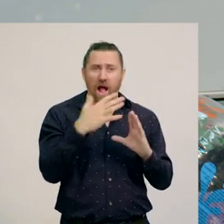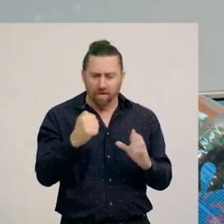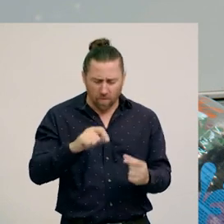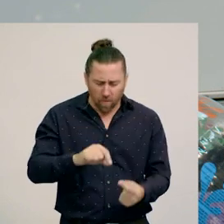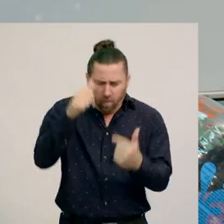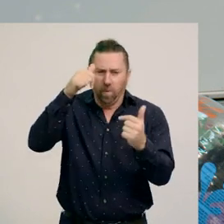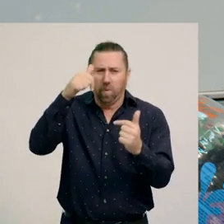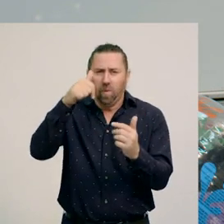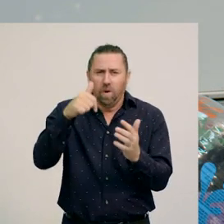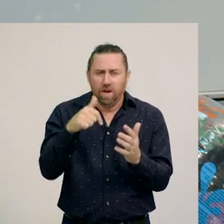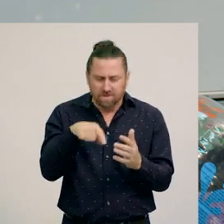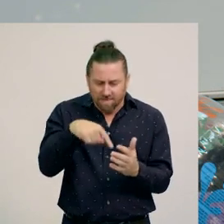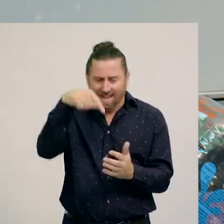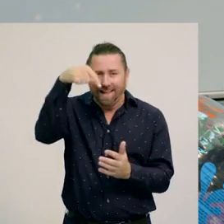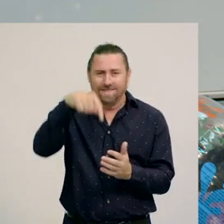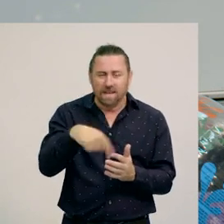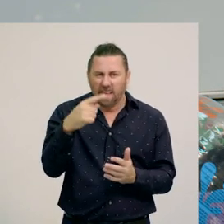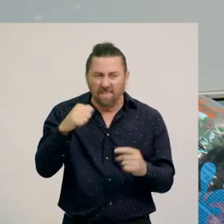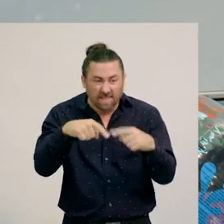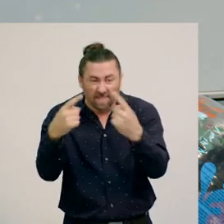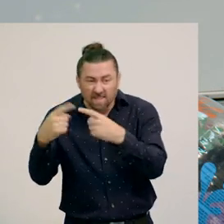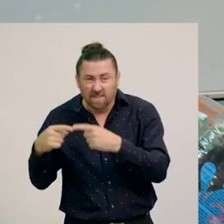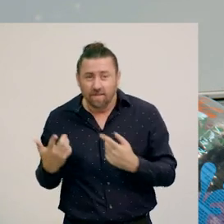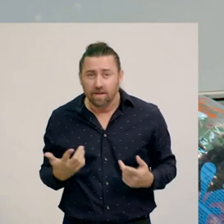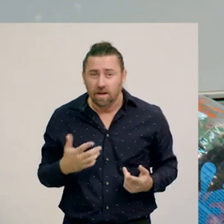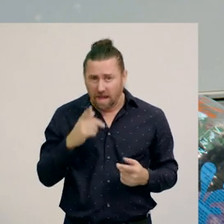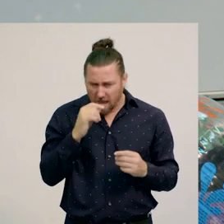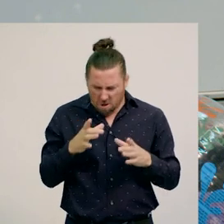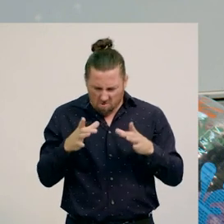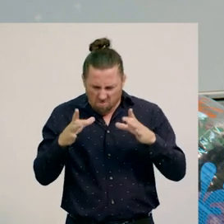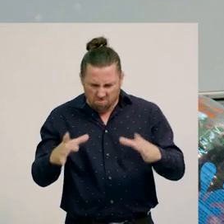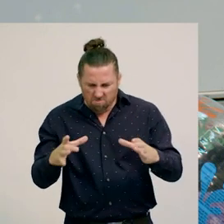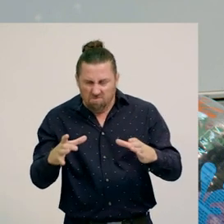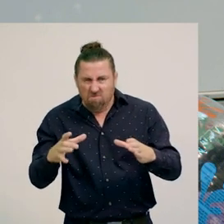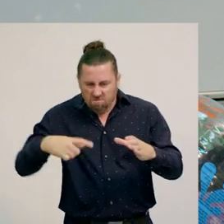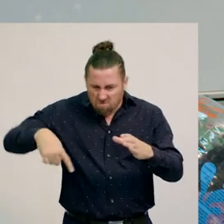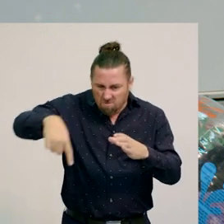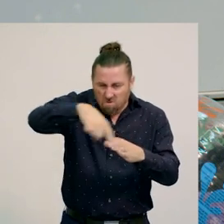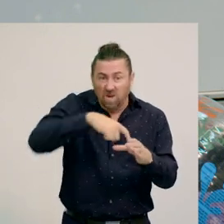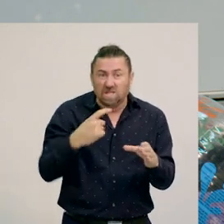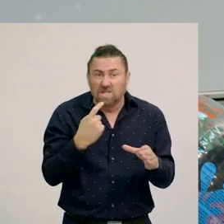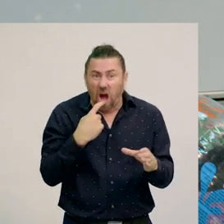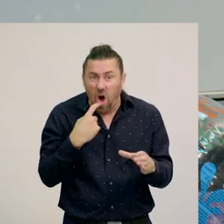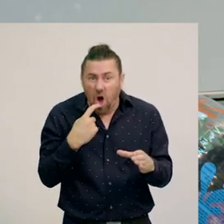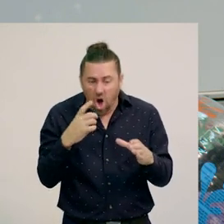They made them out of all sorts of things. They made big, heavy, carved stone ones.